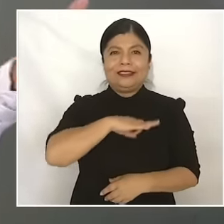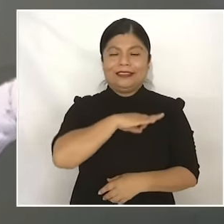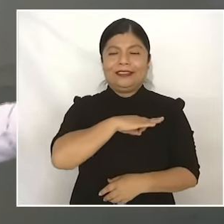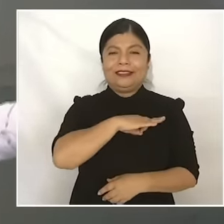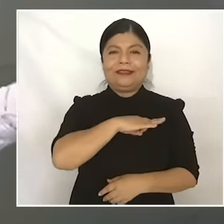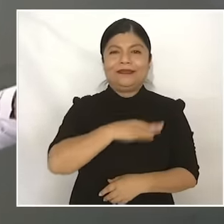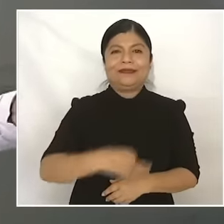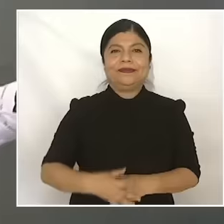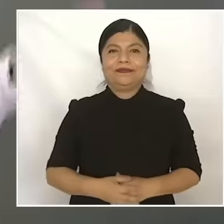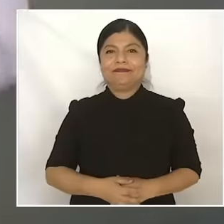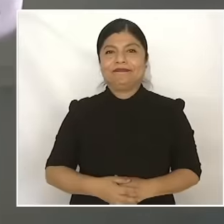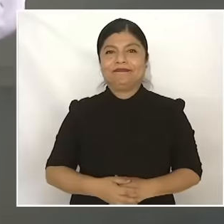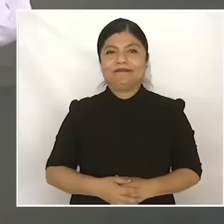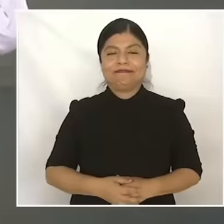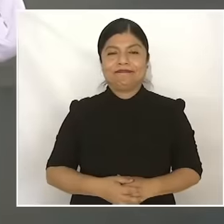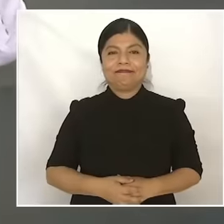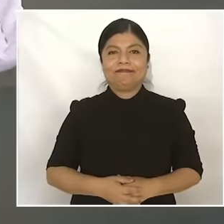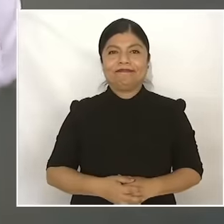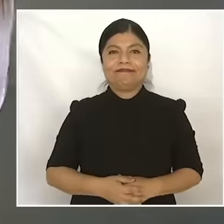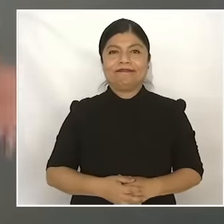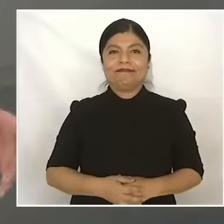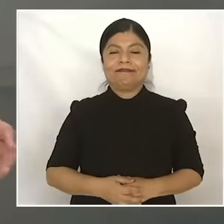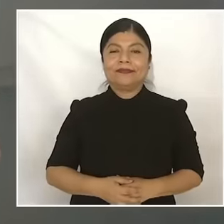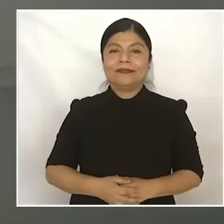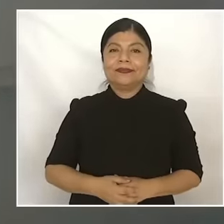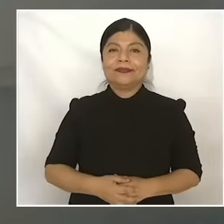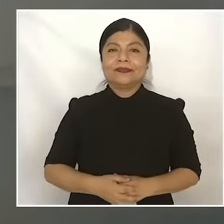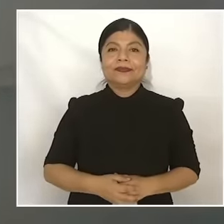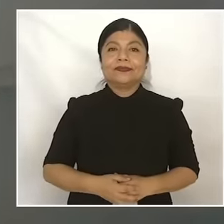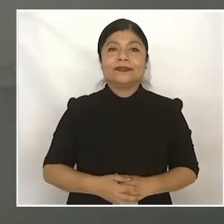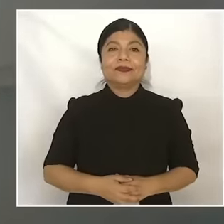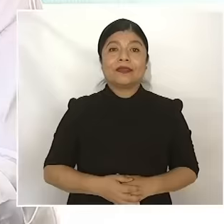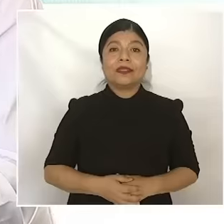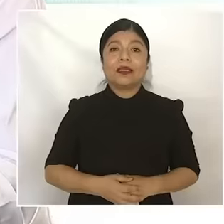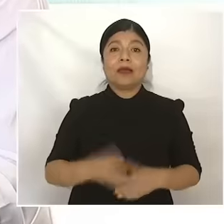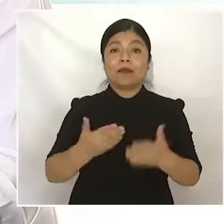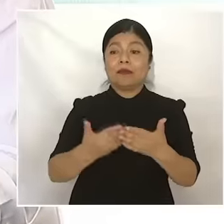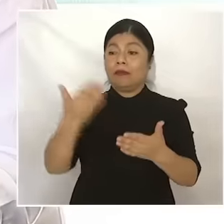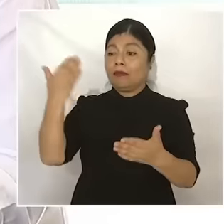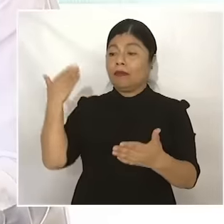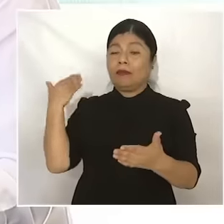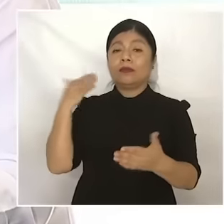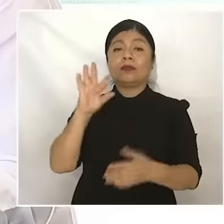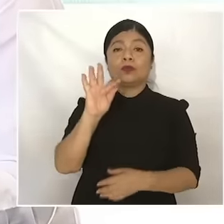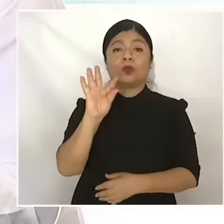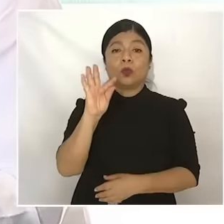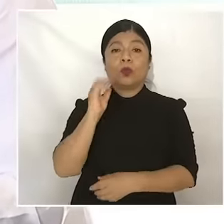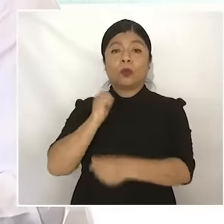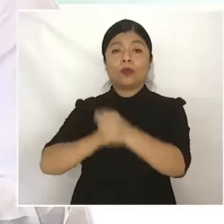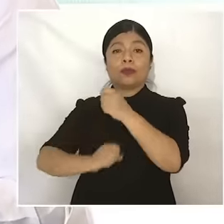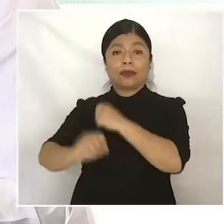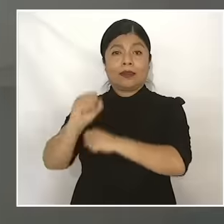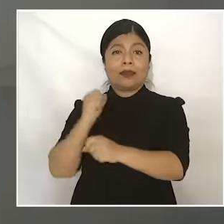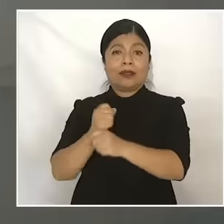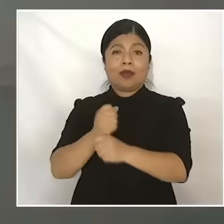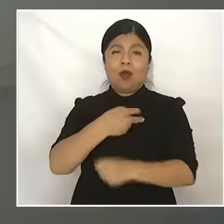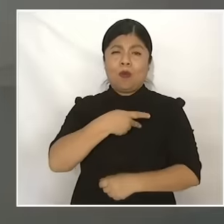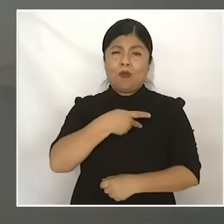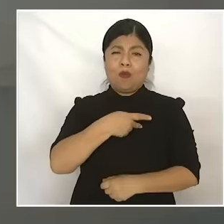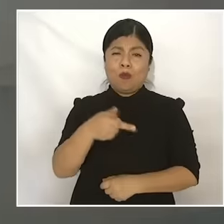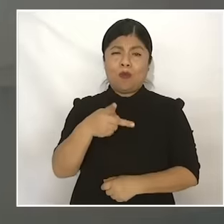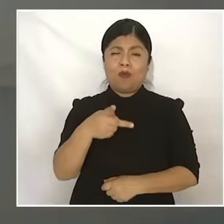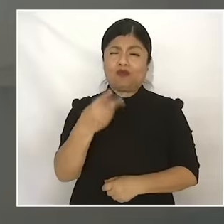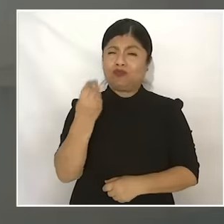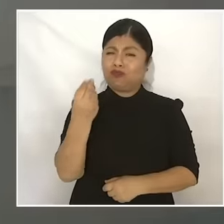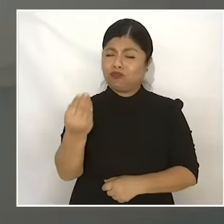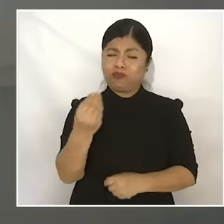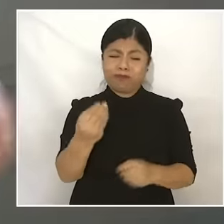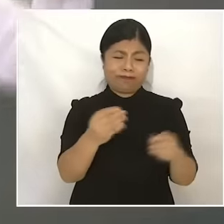we managed to reduce poverty in Mexico after 40 years, we